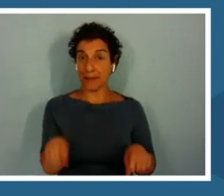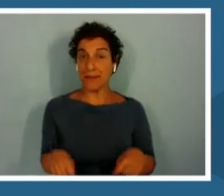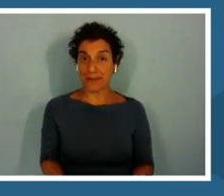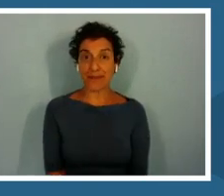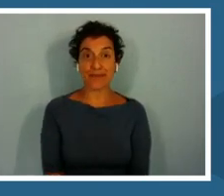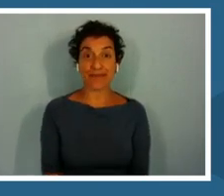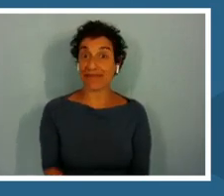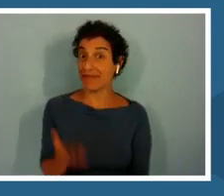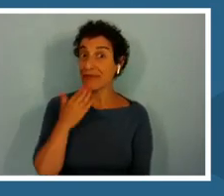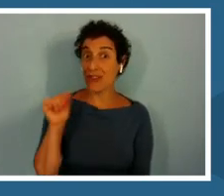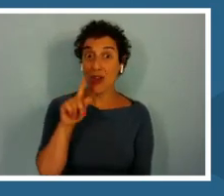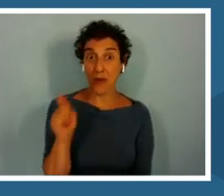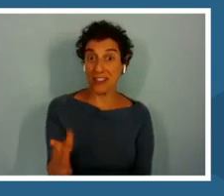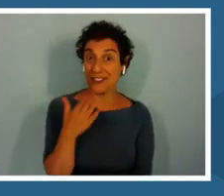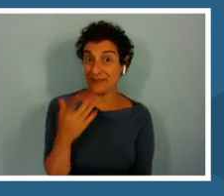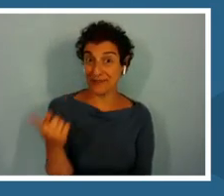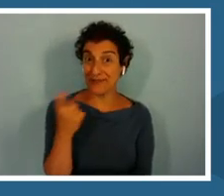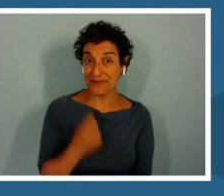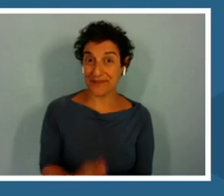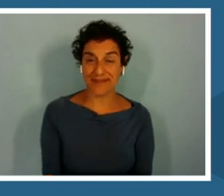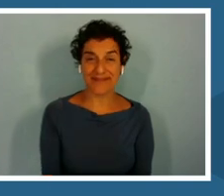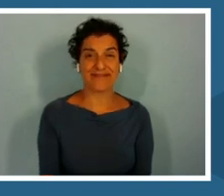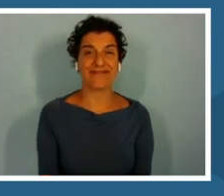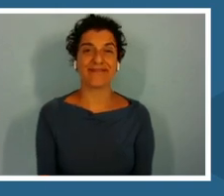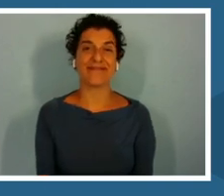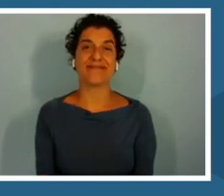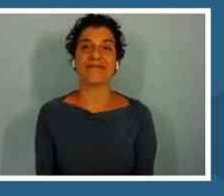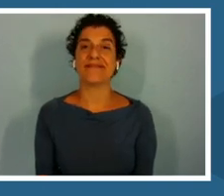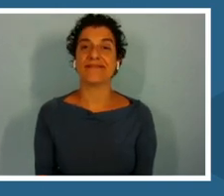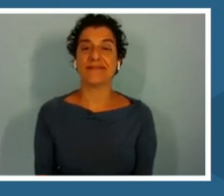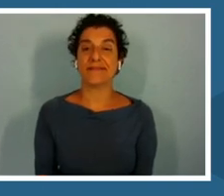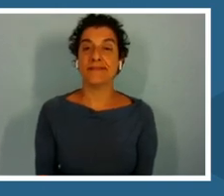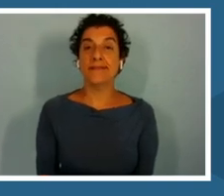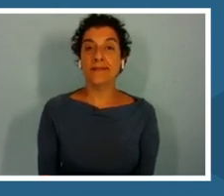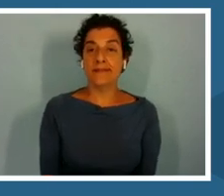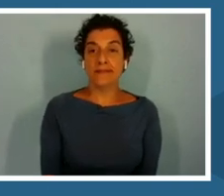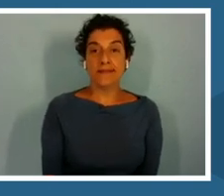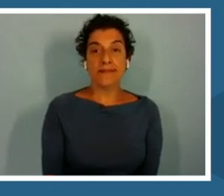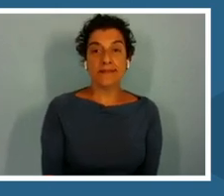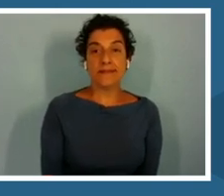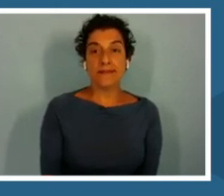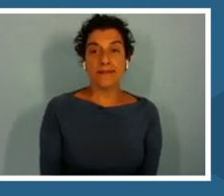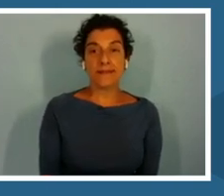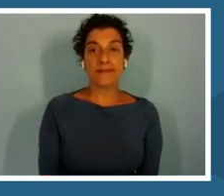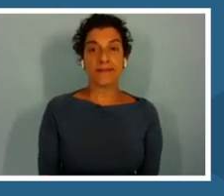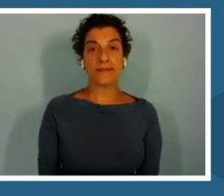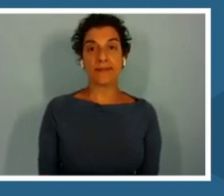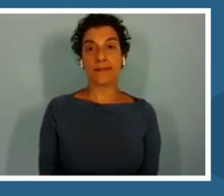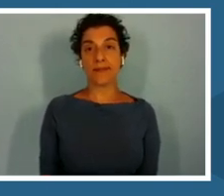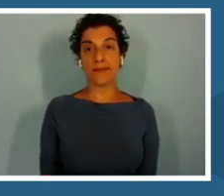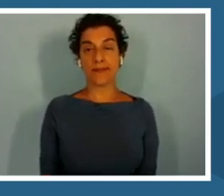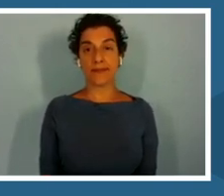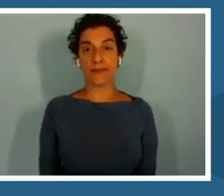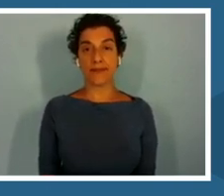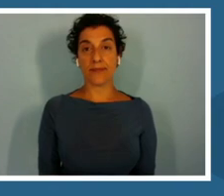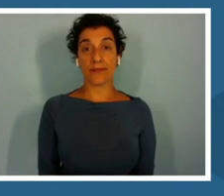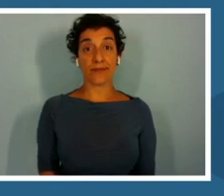I'm glad you asked that.